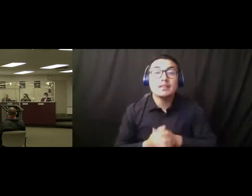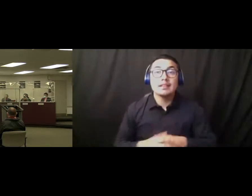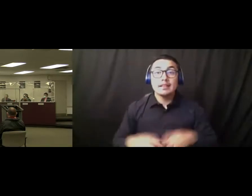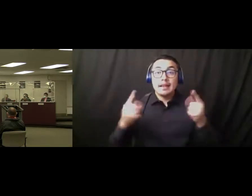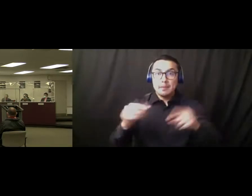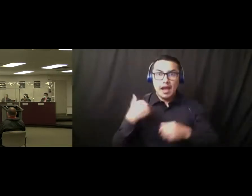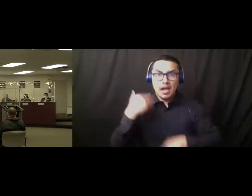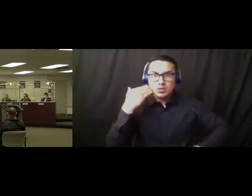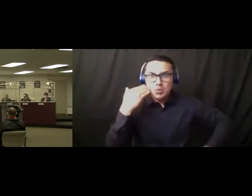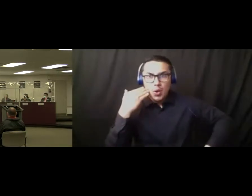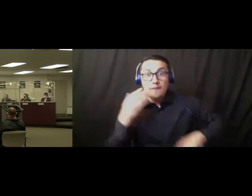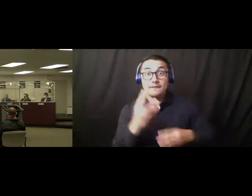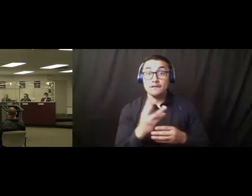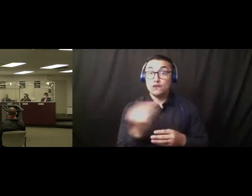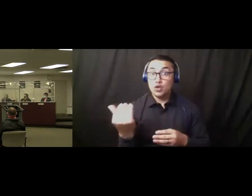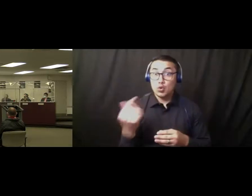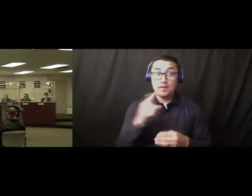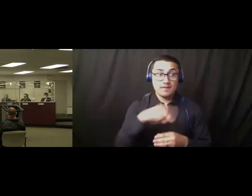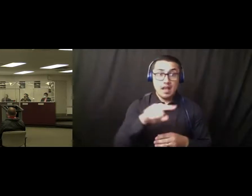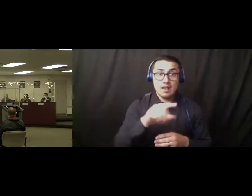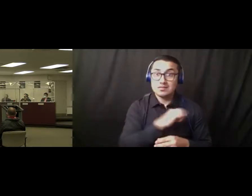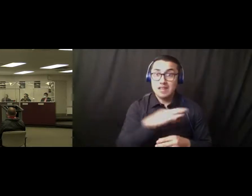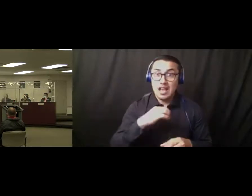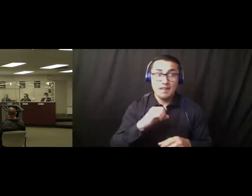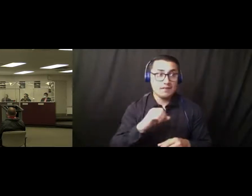brought up that after the memo came out their classes,